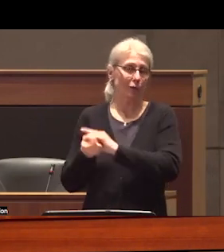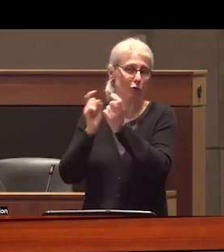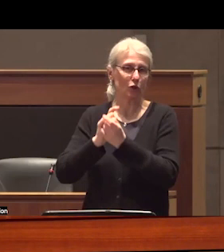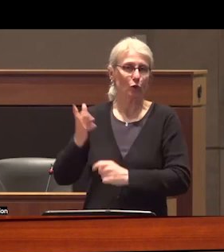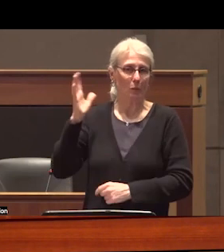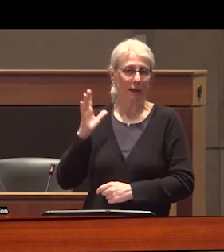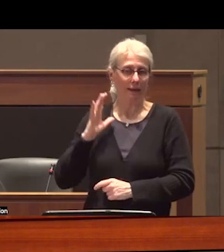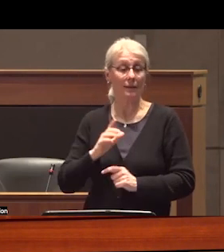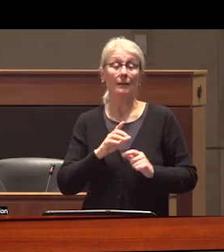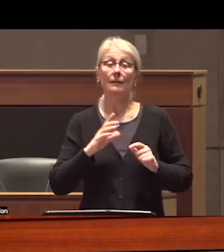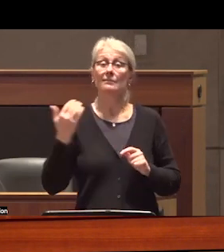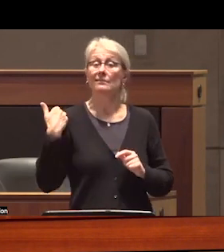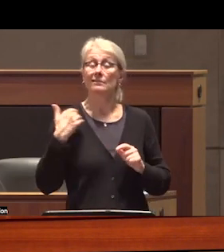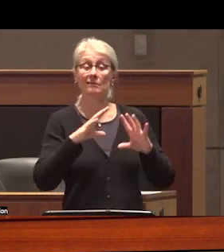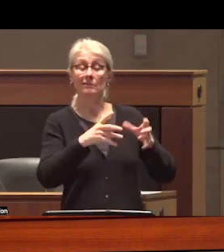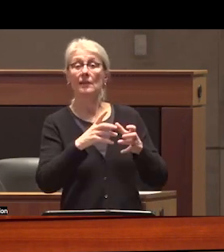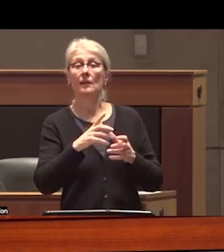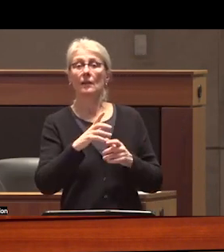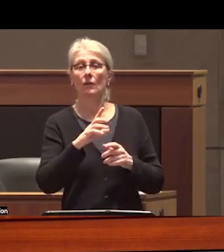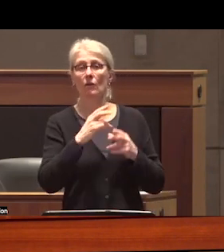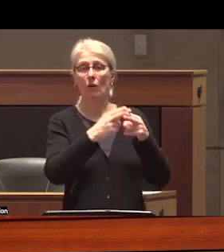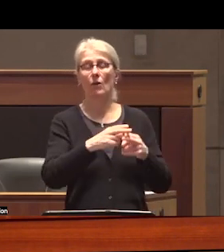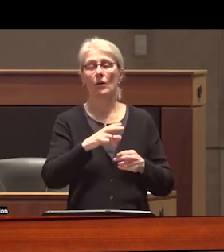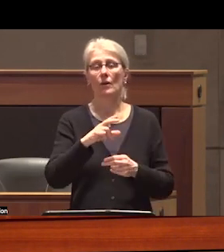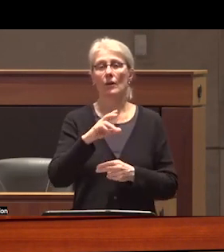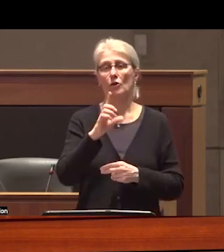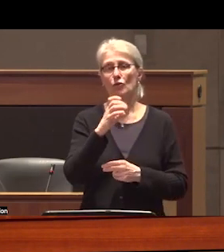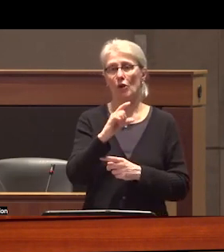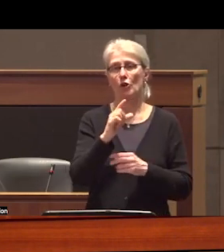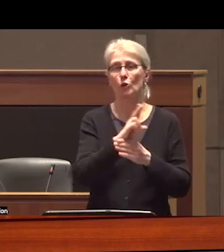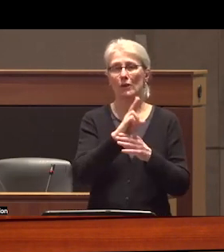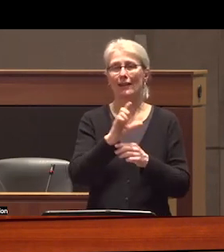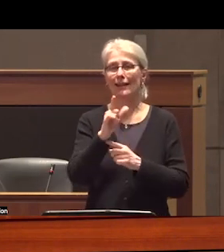there was a group on the downtown east side called the drug user Liberation fund that purchased